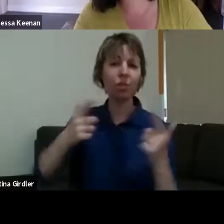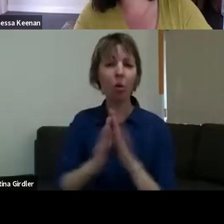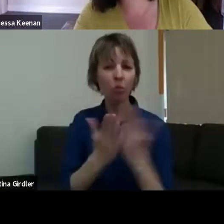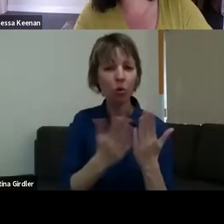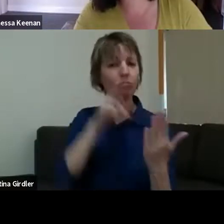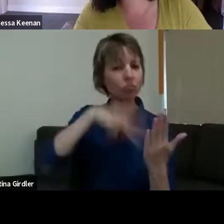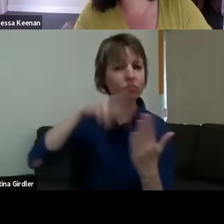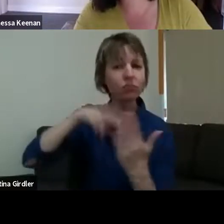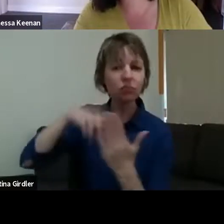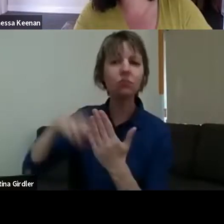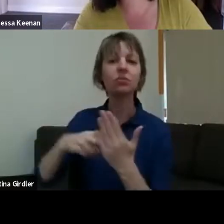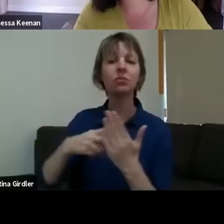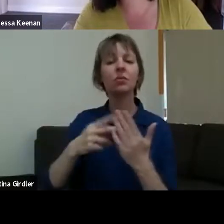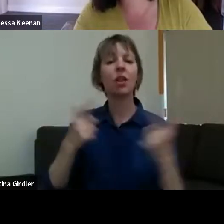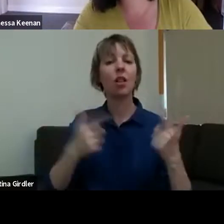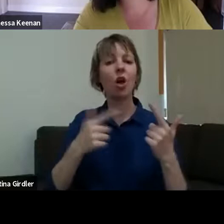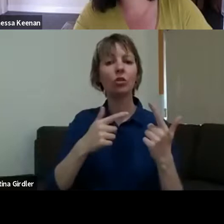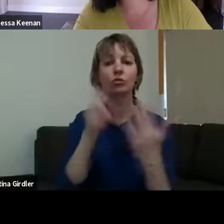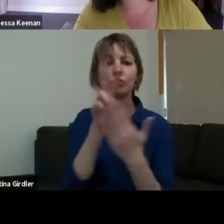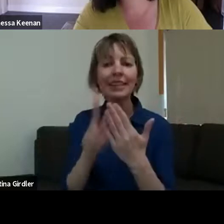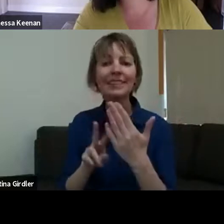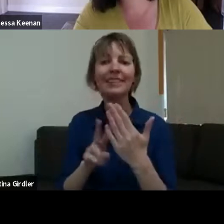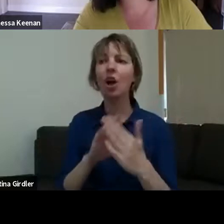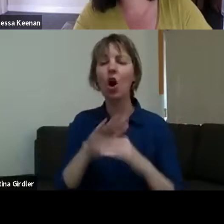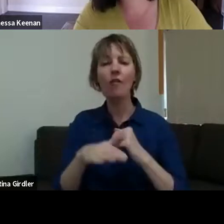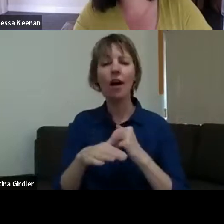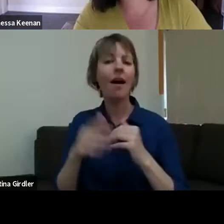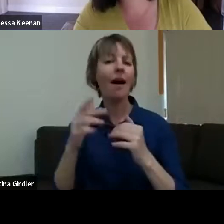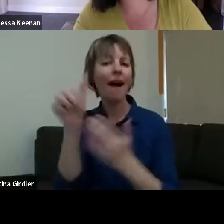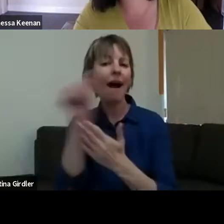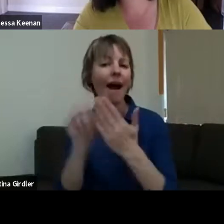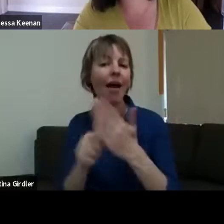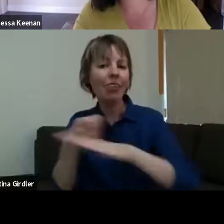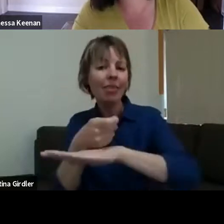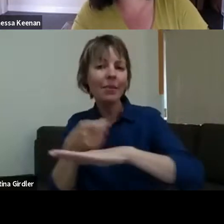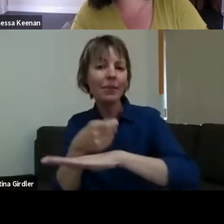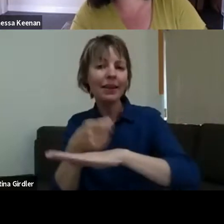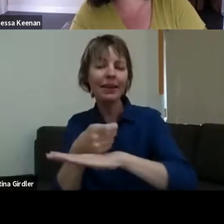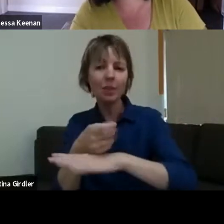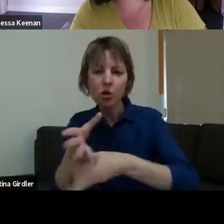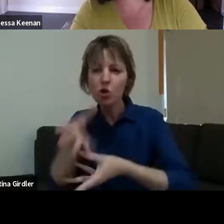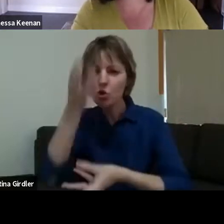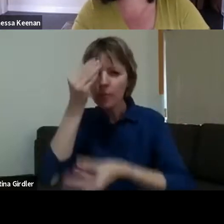trying to tap into the arts their world in terms of practise and